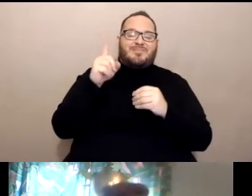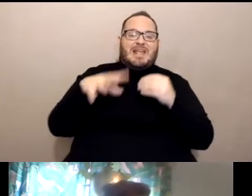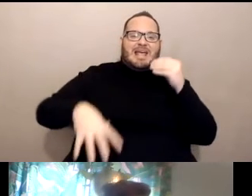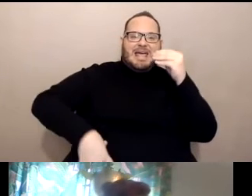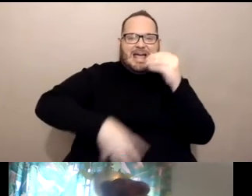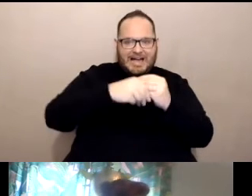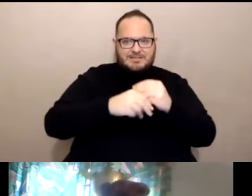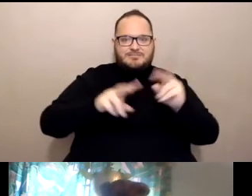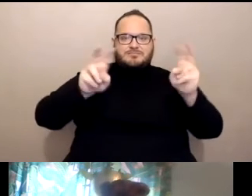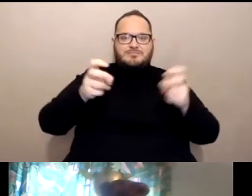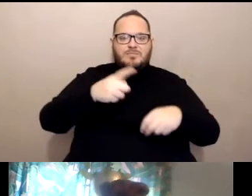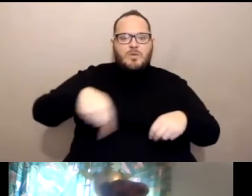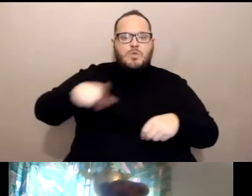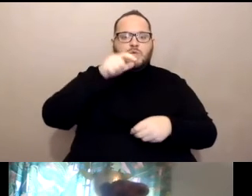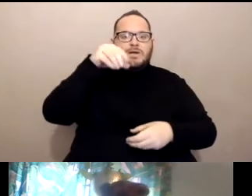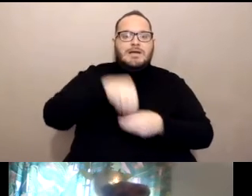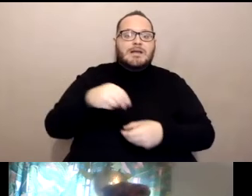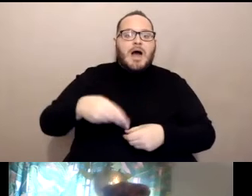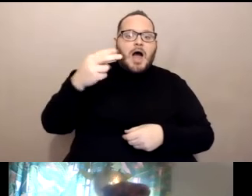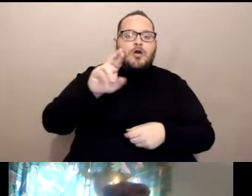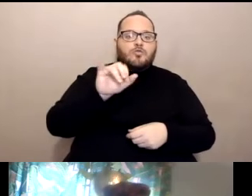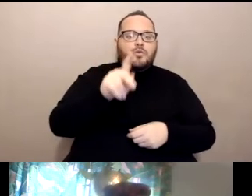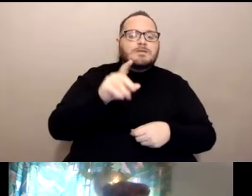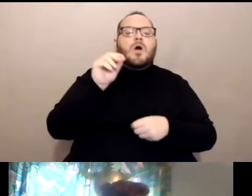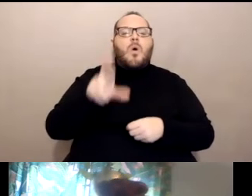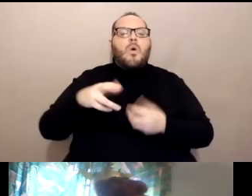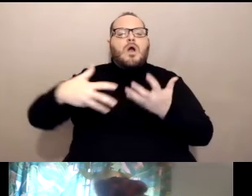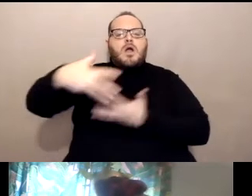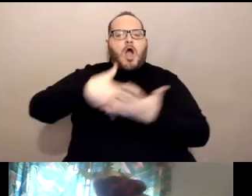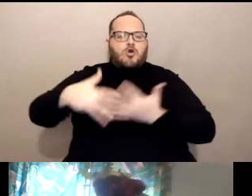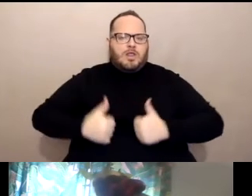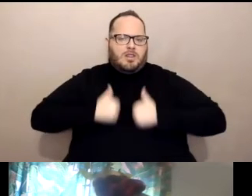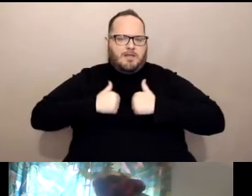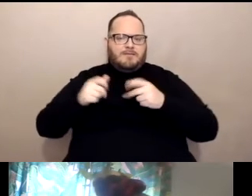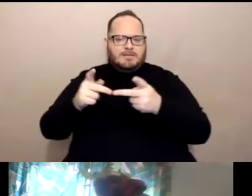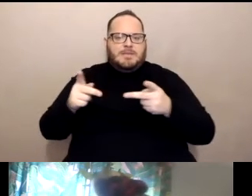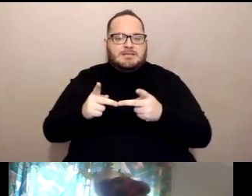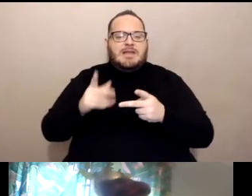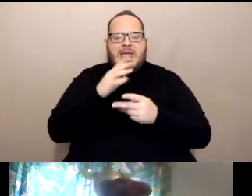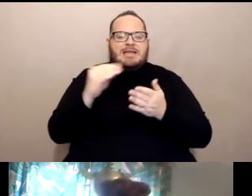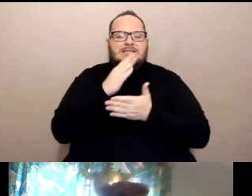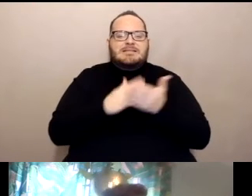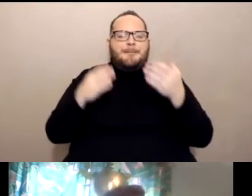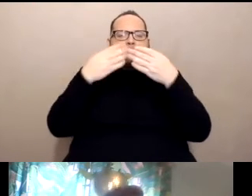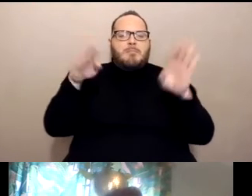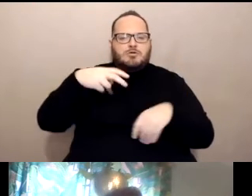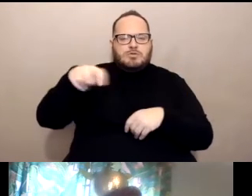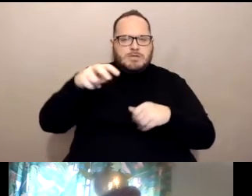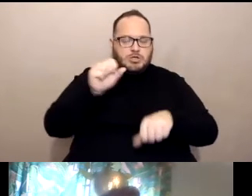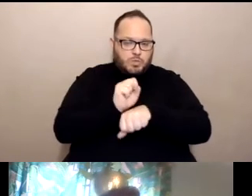or congregate living spaces and certain public transit workers. One of the reasons that we are here today